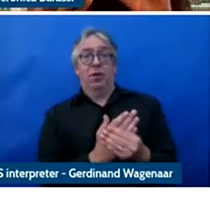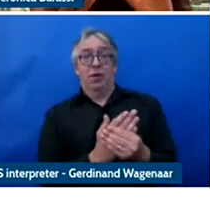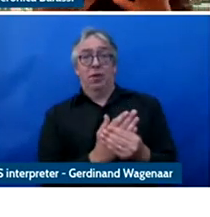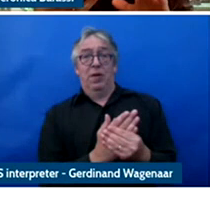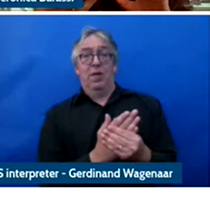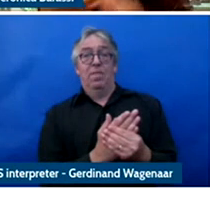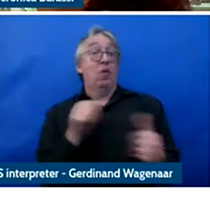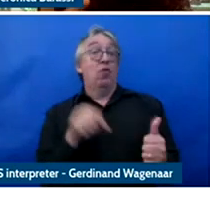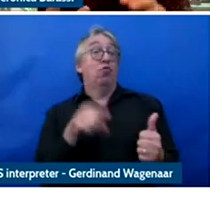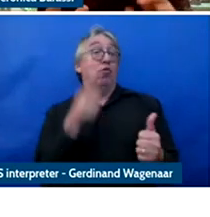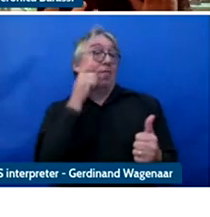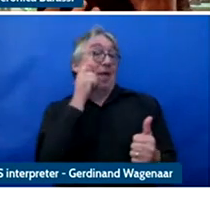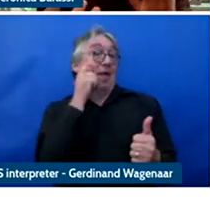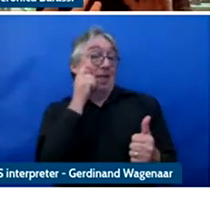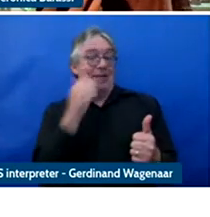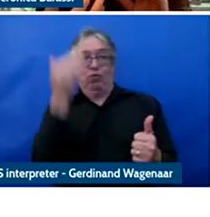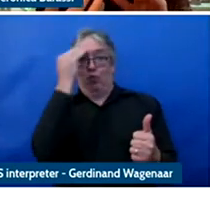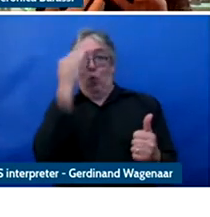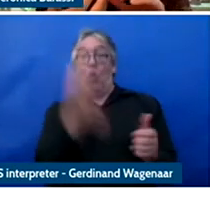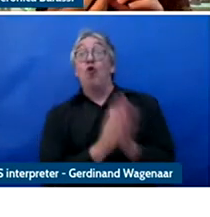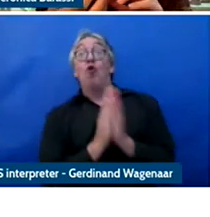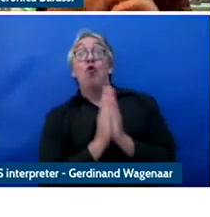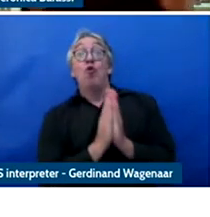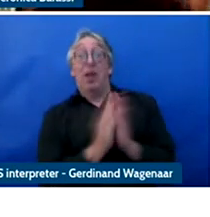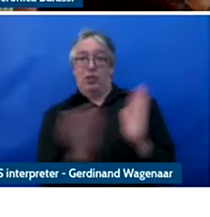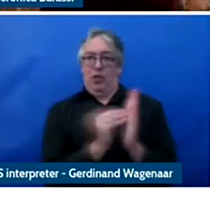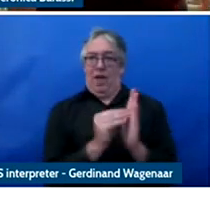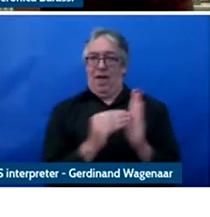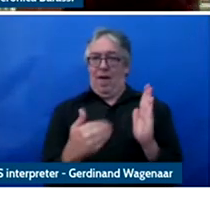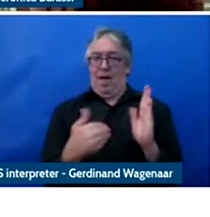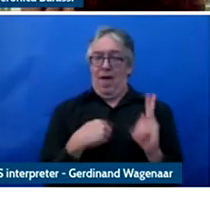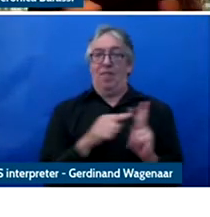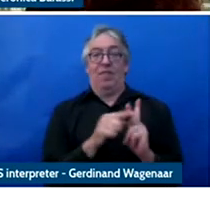either ethnicity and religion and on the basis of whether or not they are